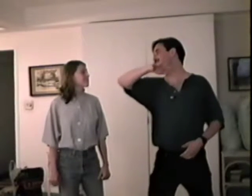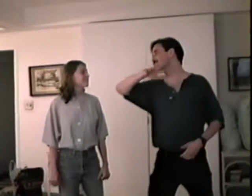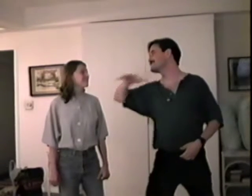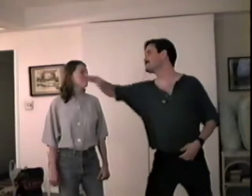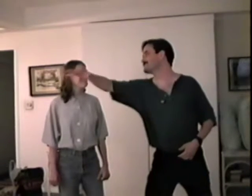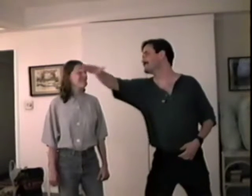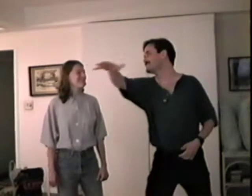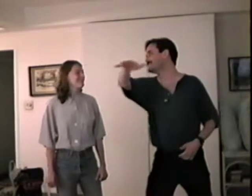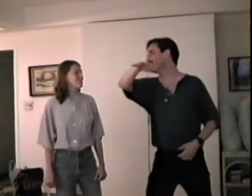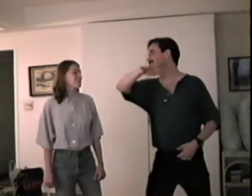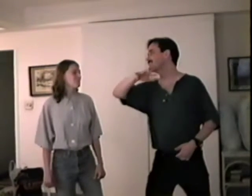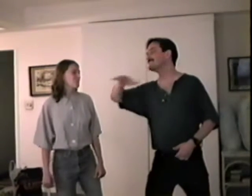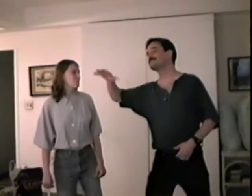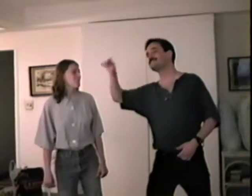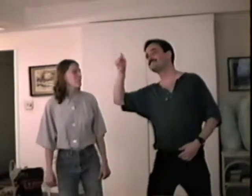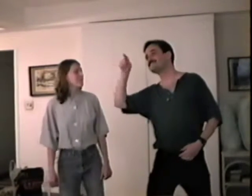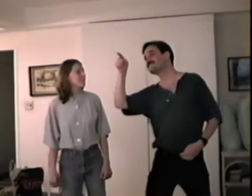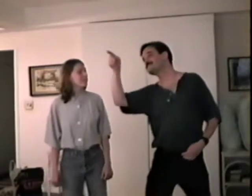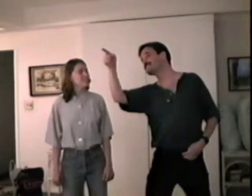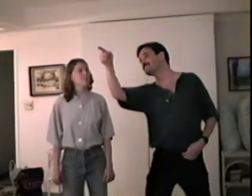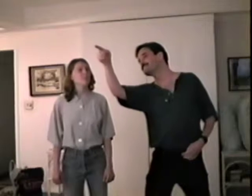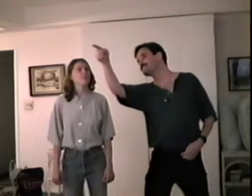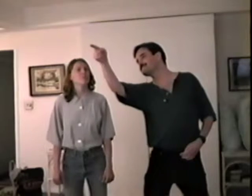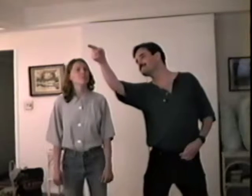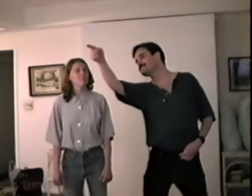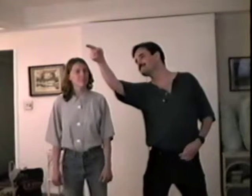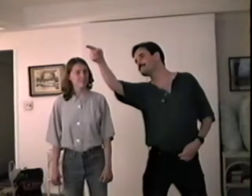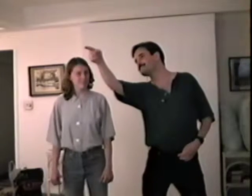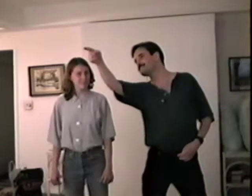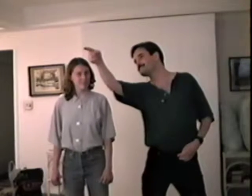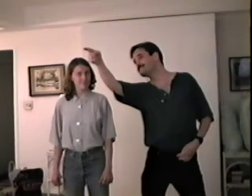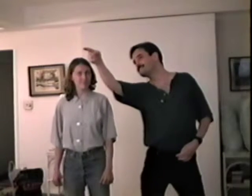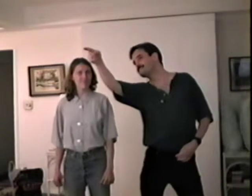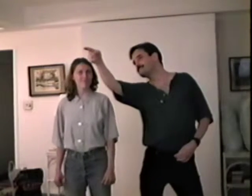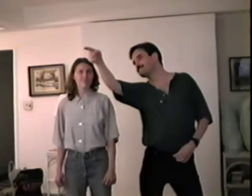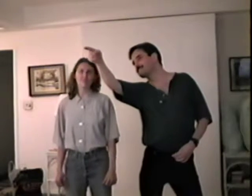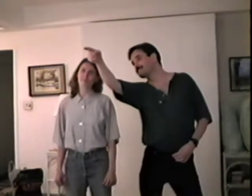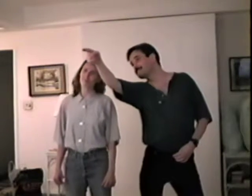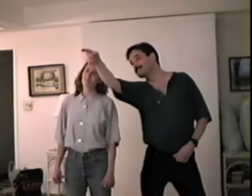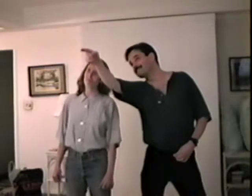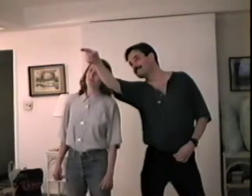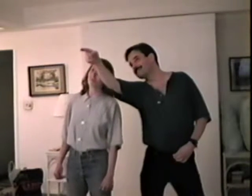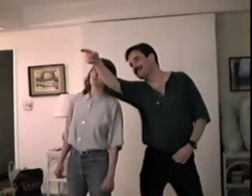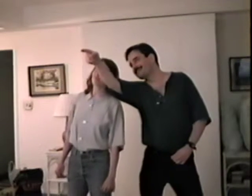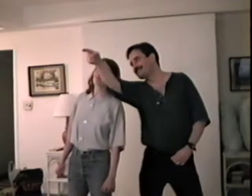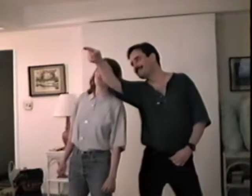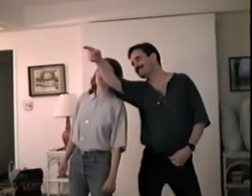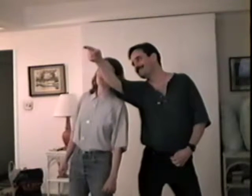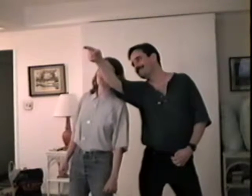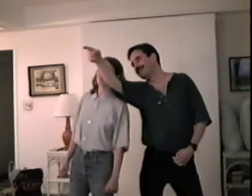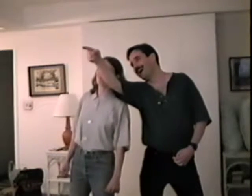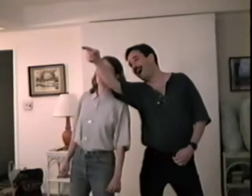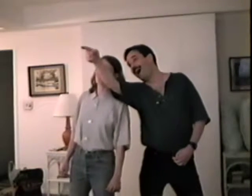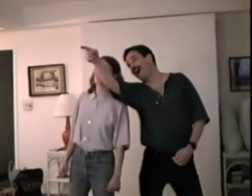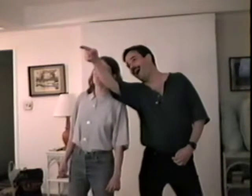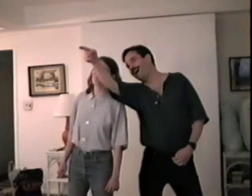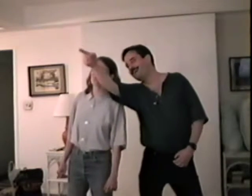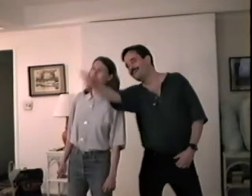Land!